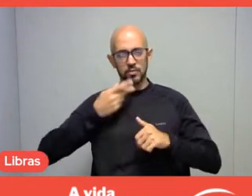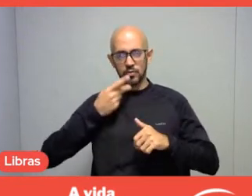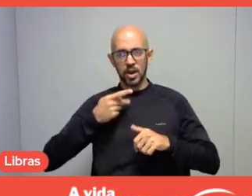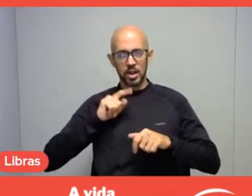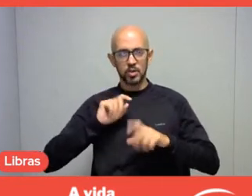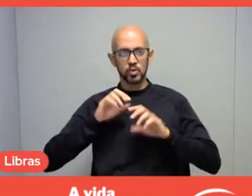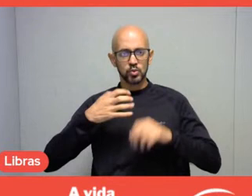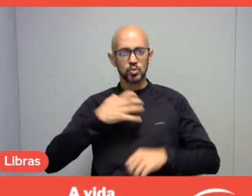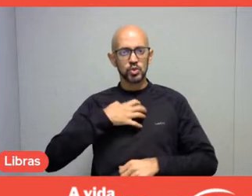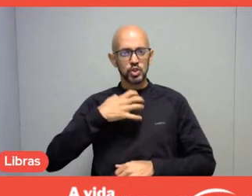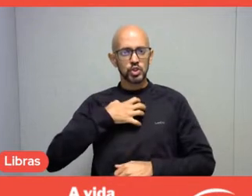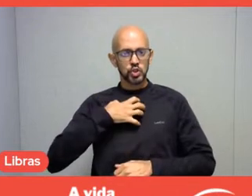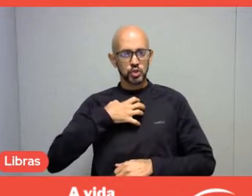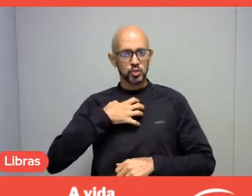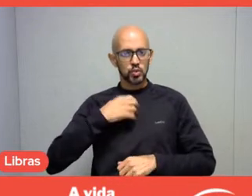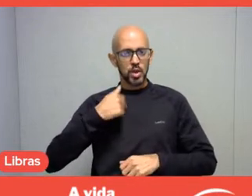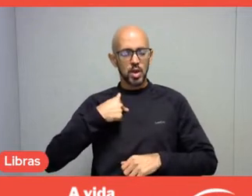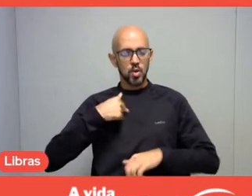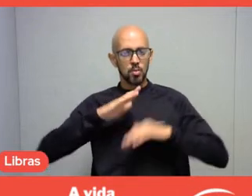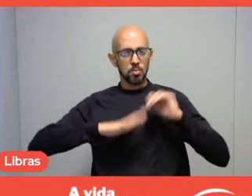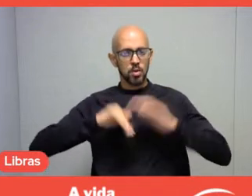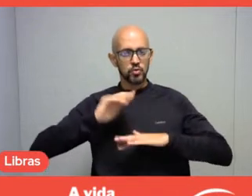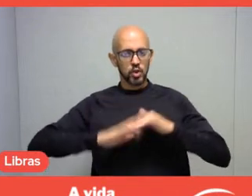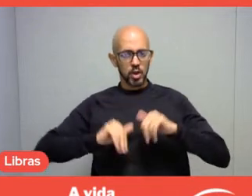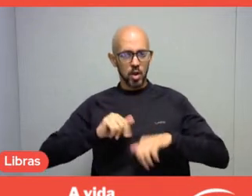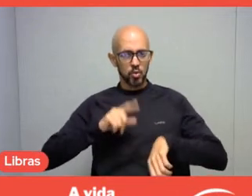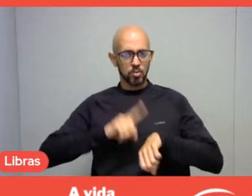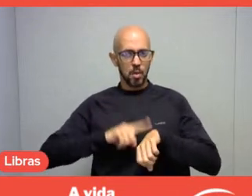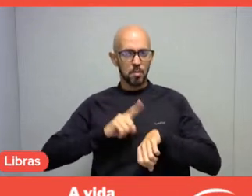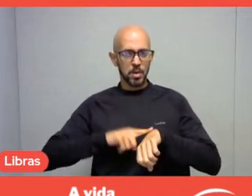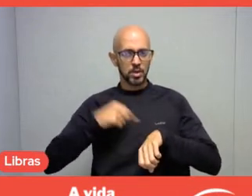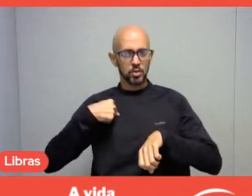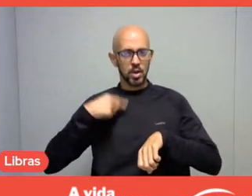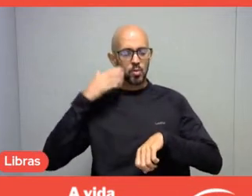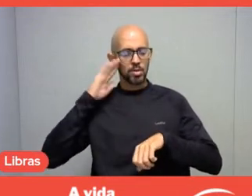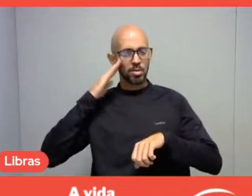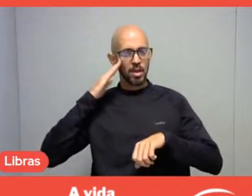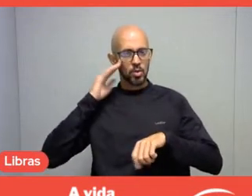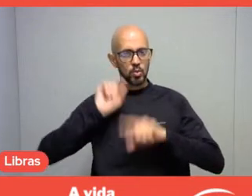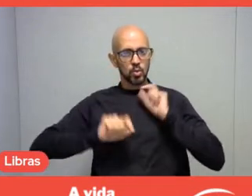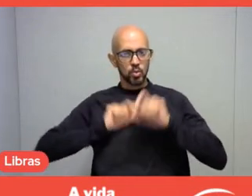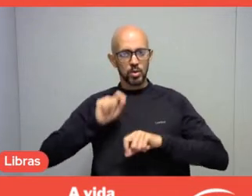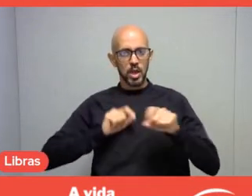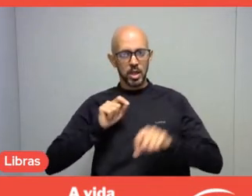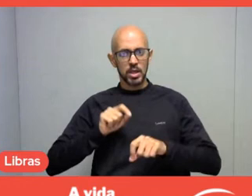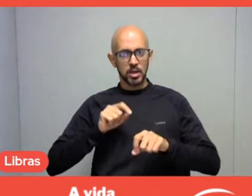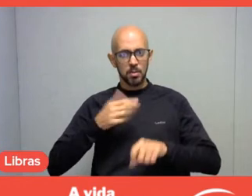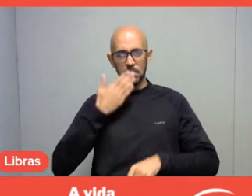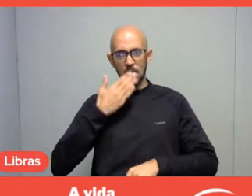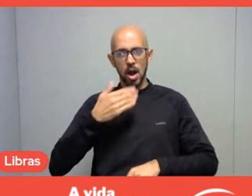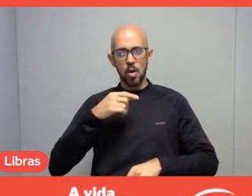I think that, as a professional, from the moment I understand what meaning I want to give to what I do,